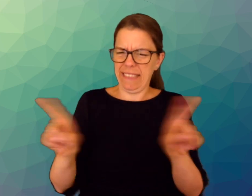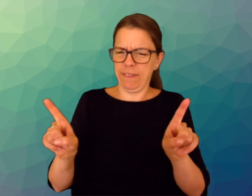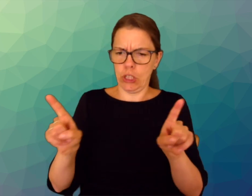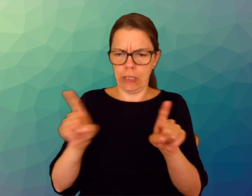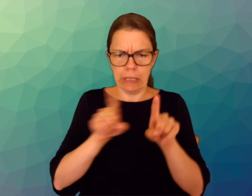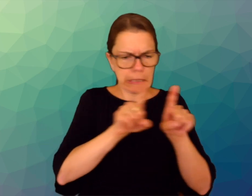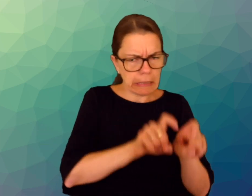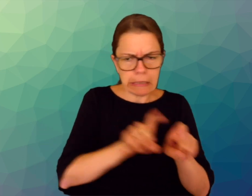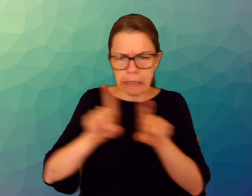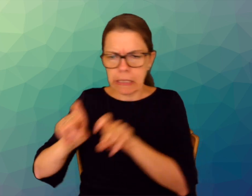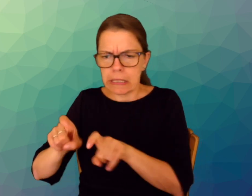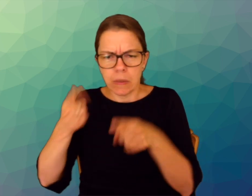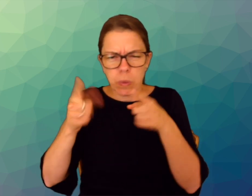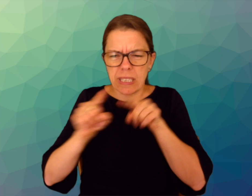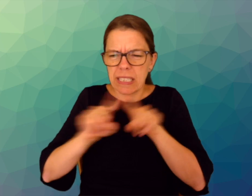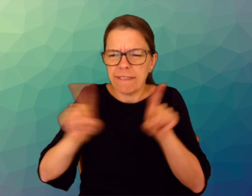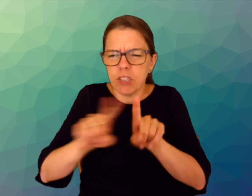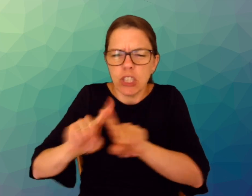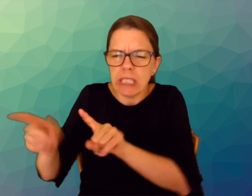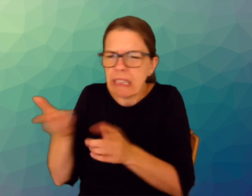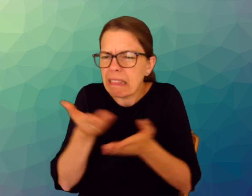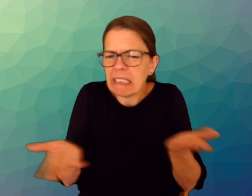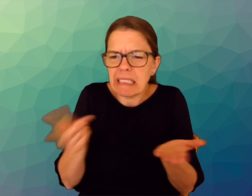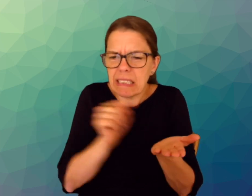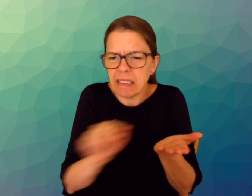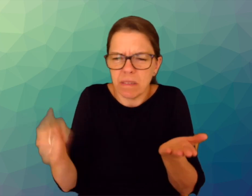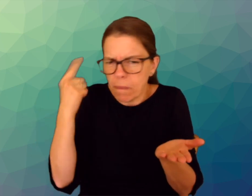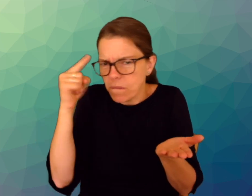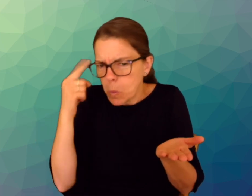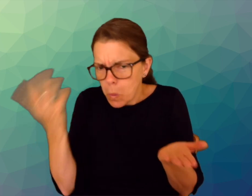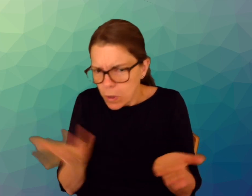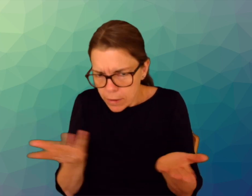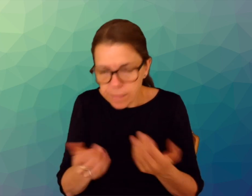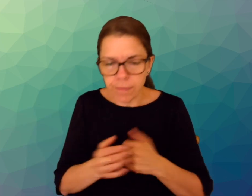What are the different things that we test for?